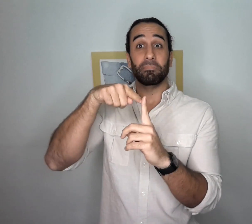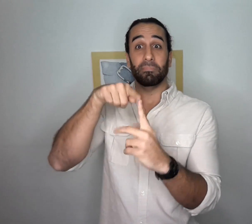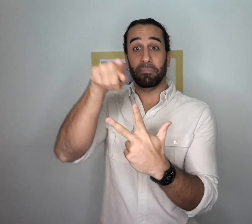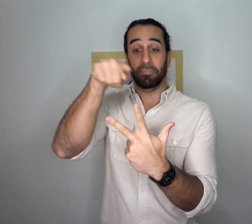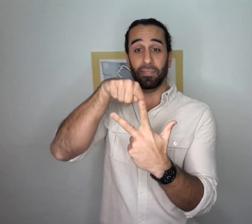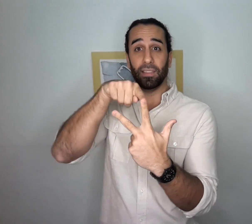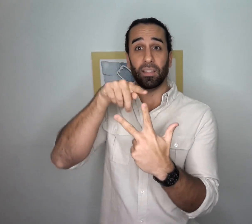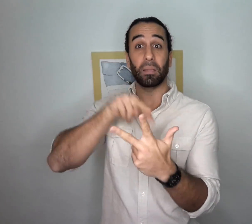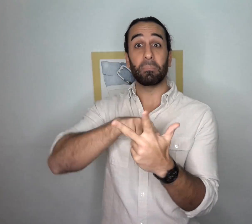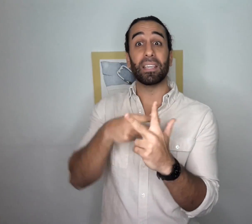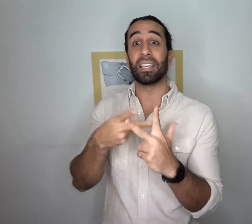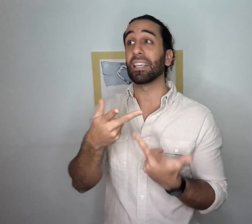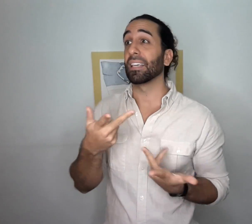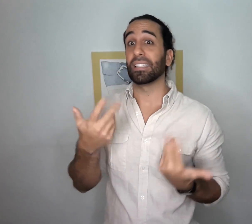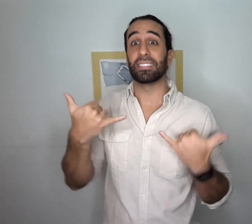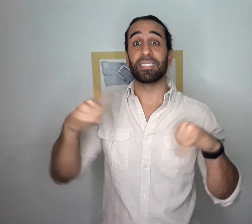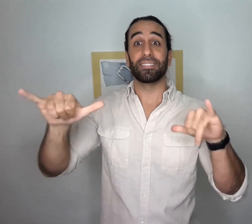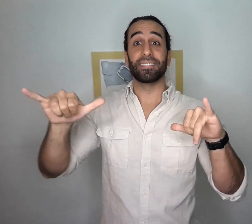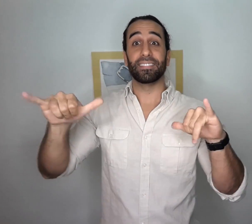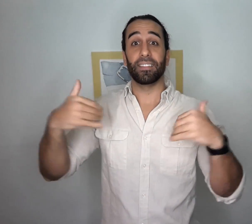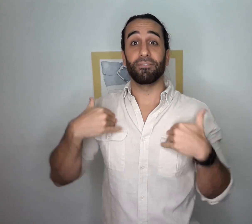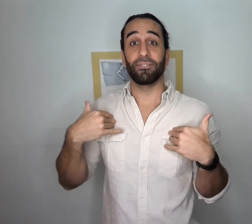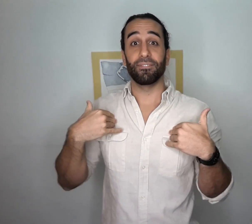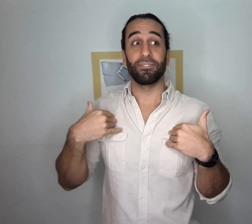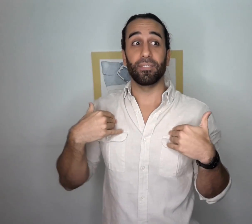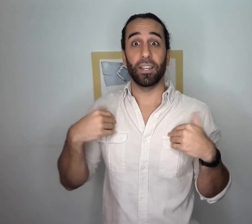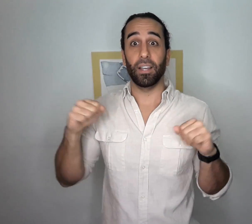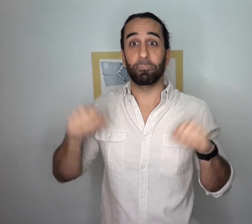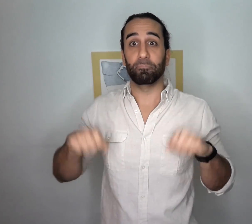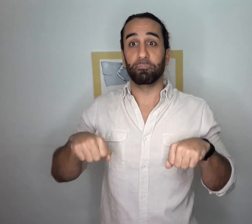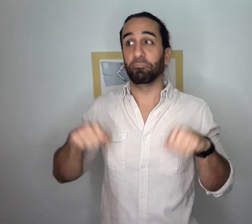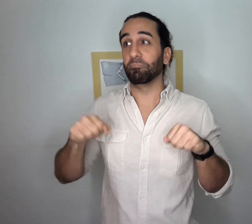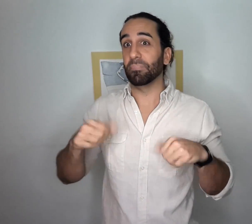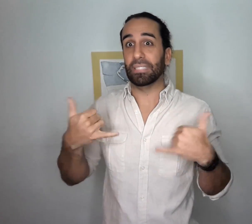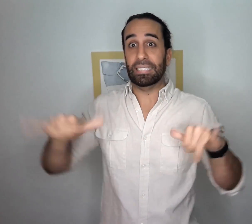Really, the important thing to remember is that you still have ability.